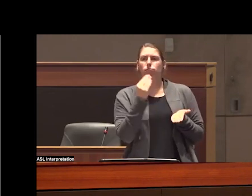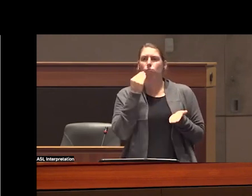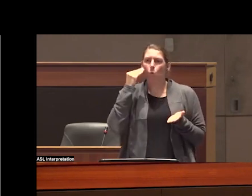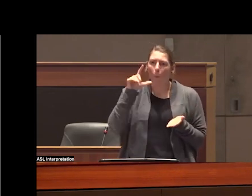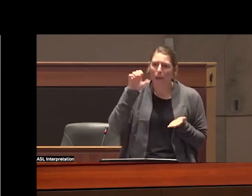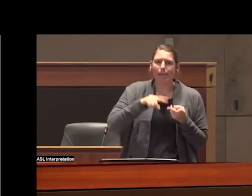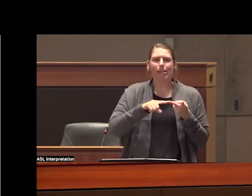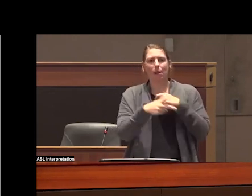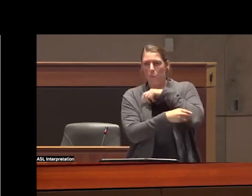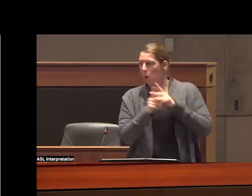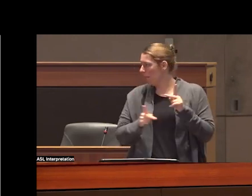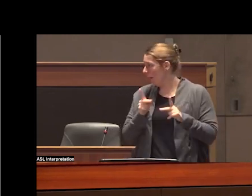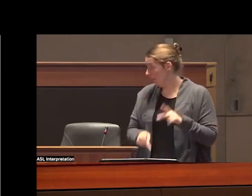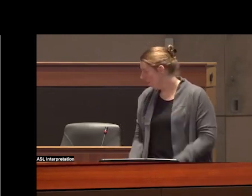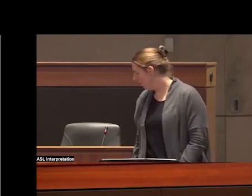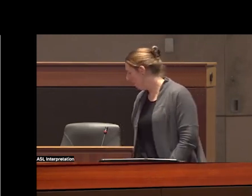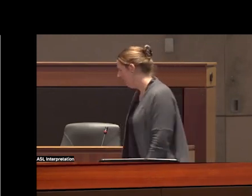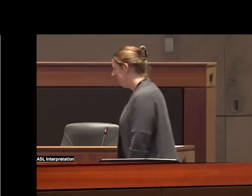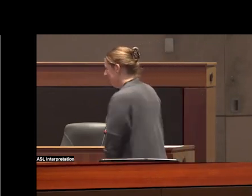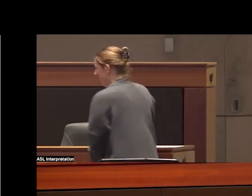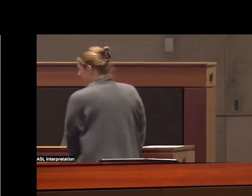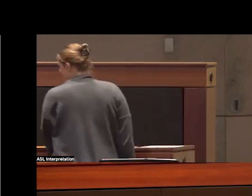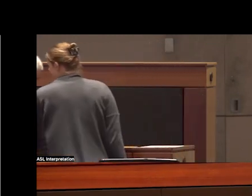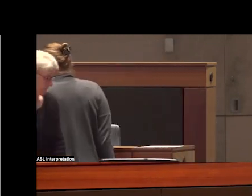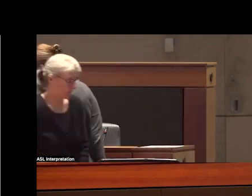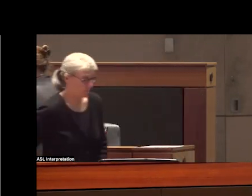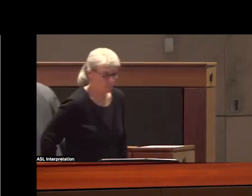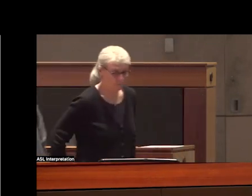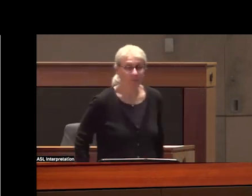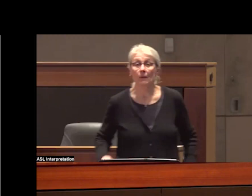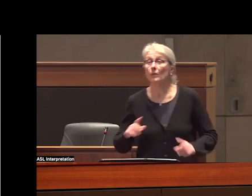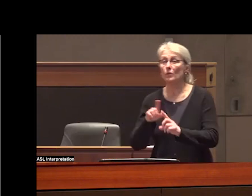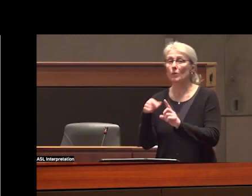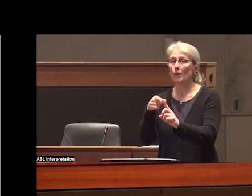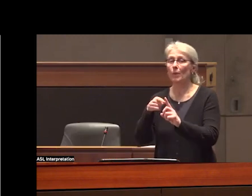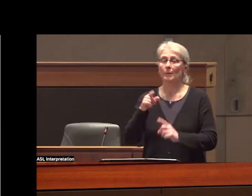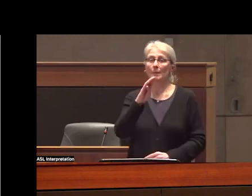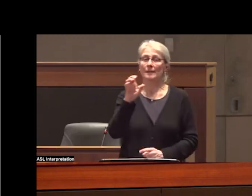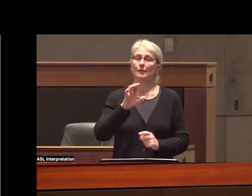users so ultimately the province's very tentative approach to policy reform has instigated a total